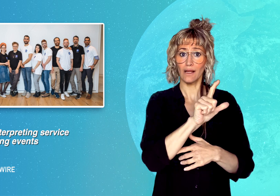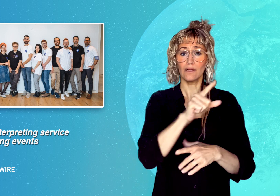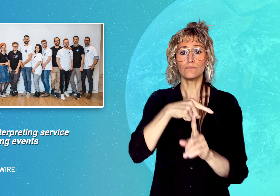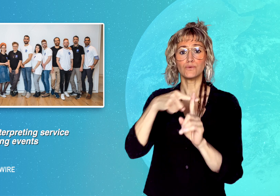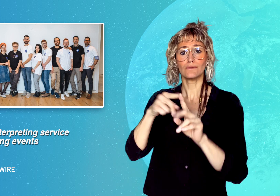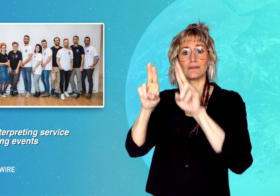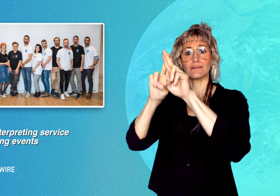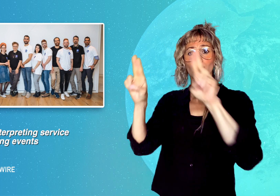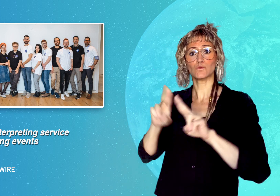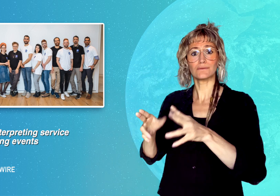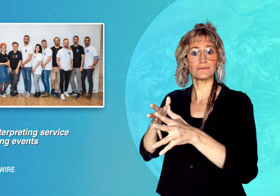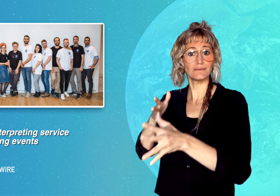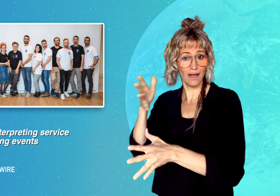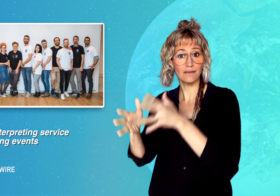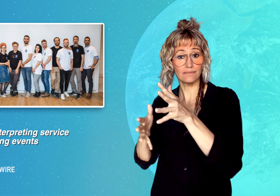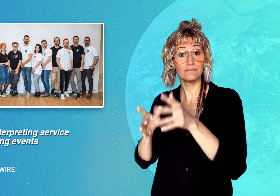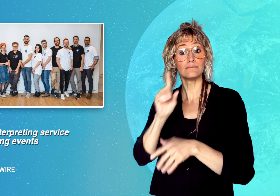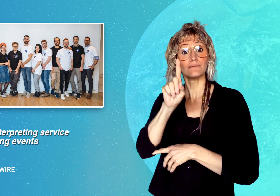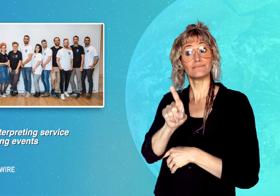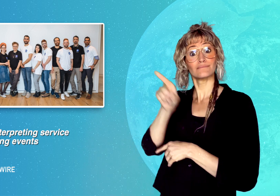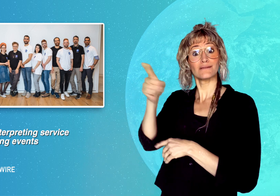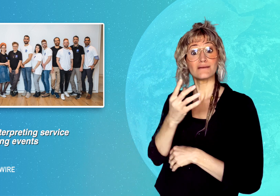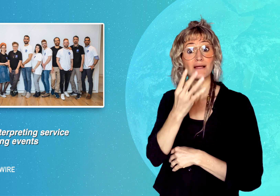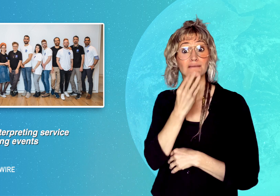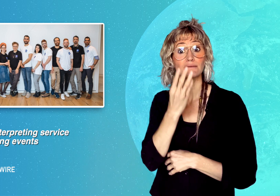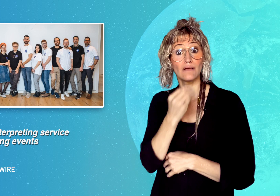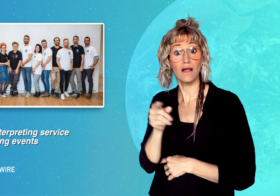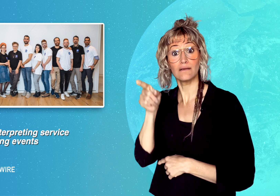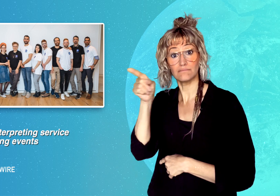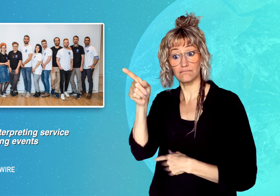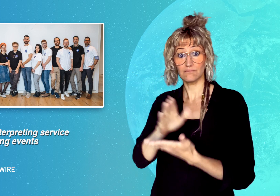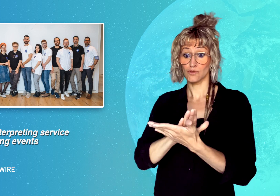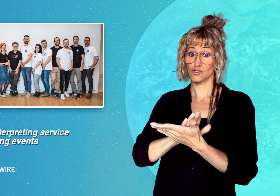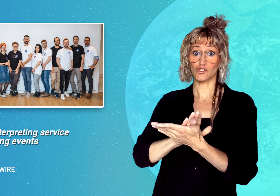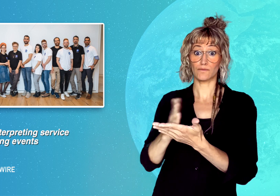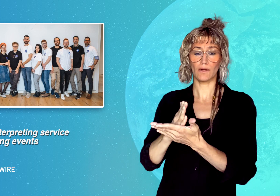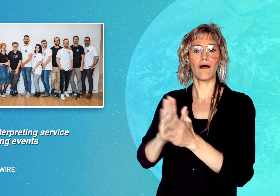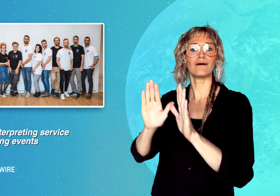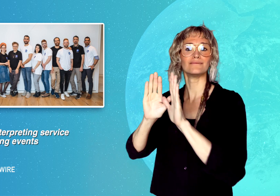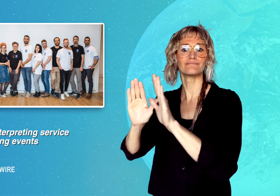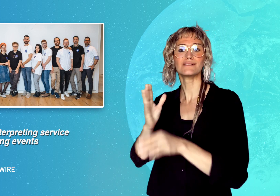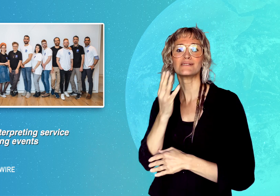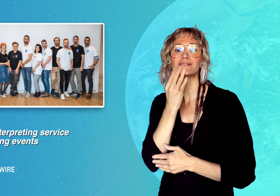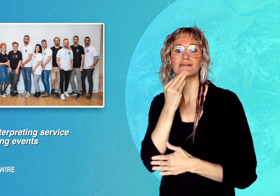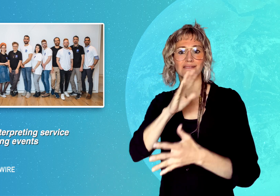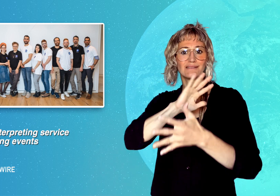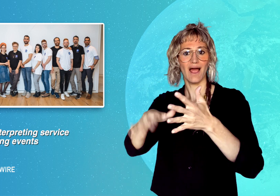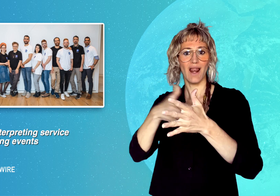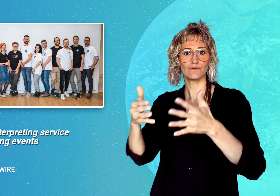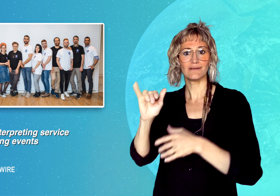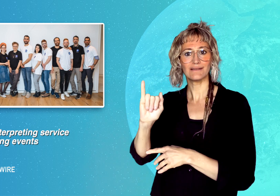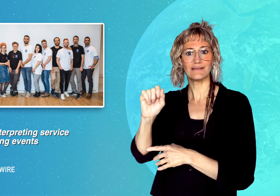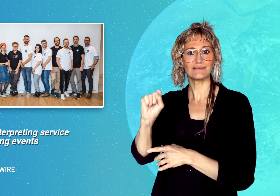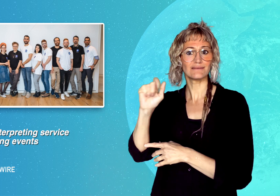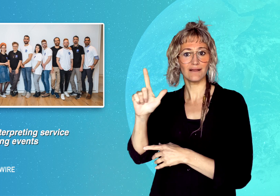and International Sign. In Israel, they interpret using